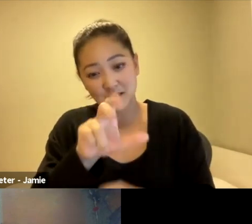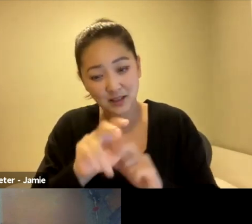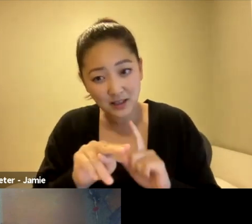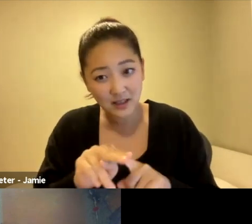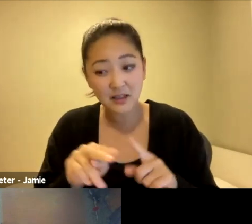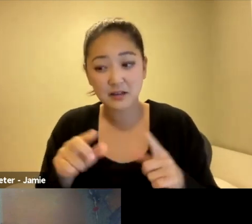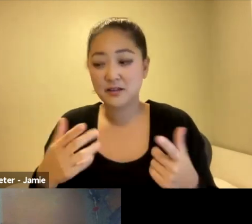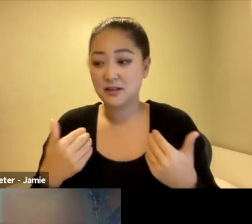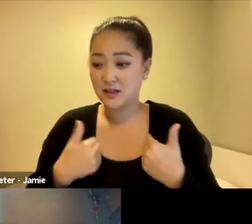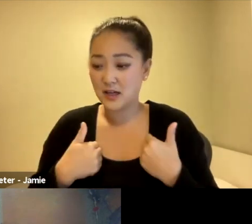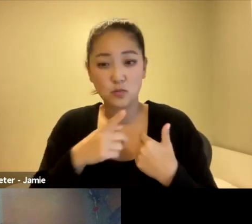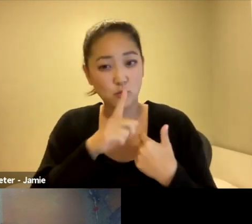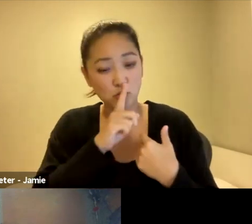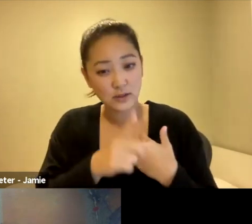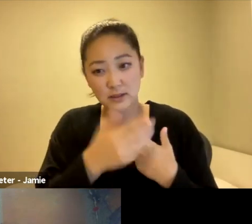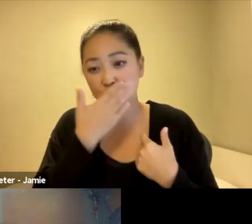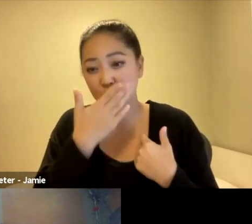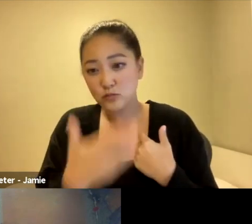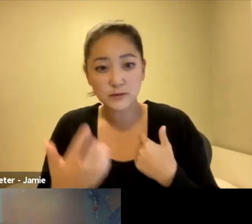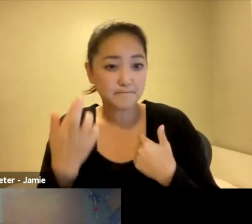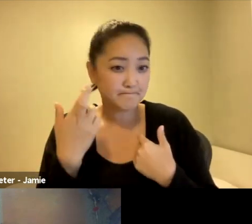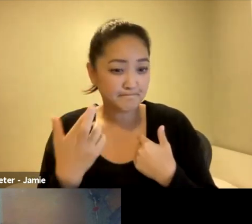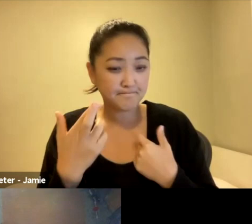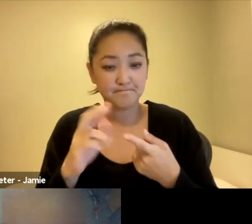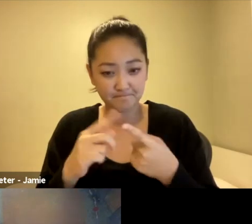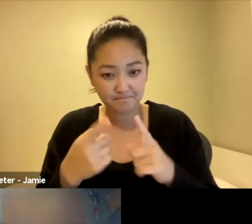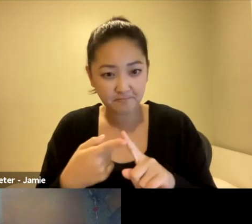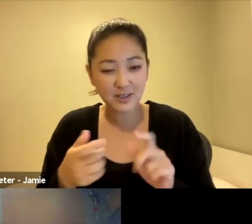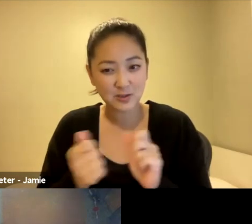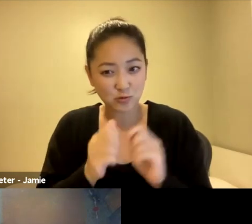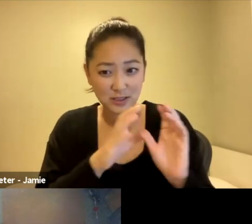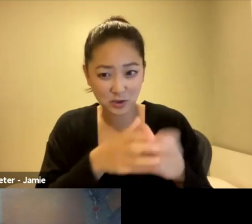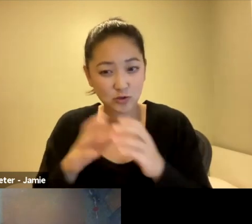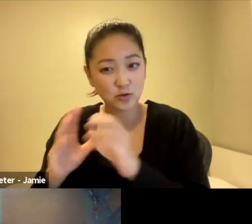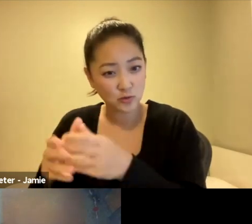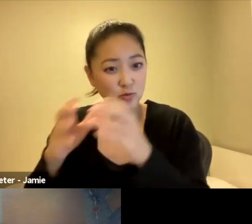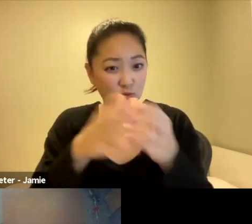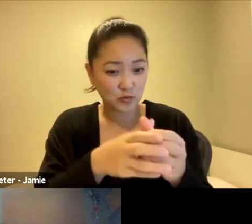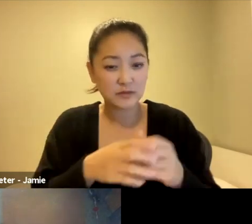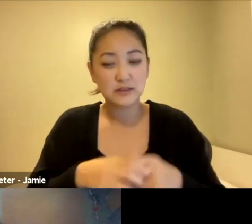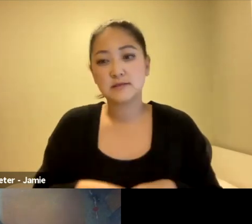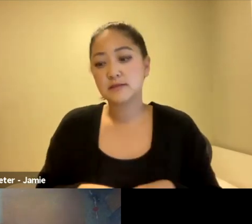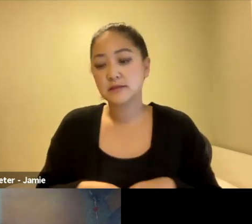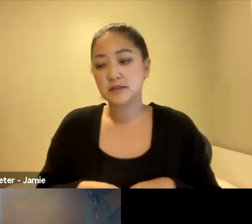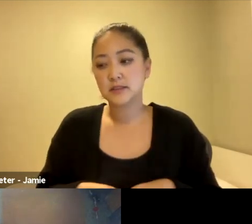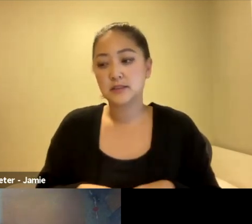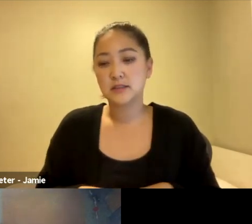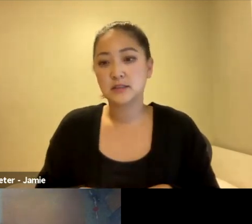good friends with the Achuar culture, and during ten years we were publishing, or trying to publish,